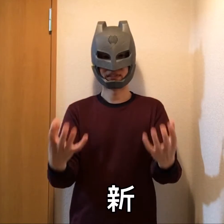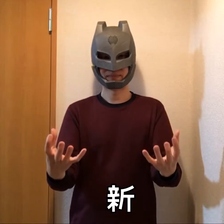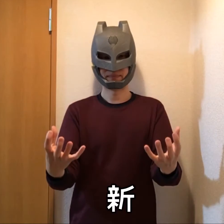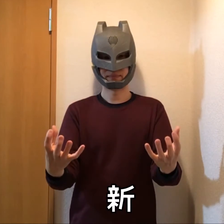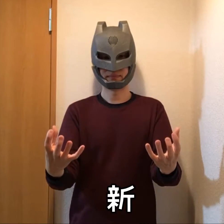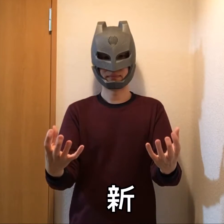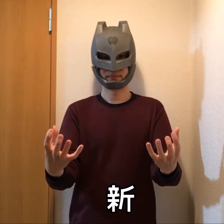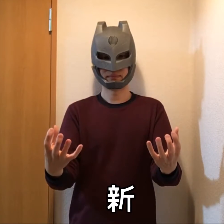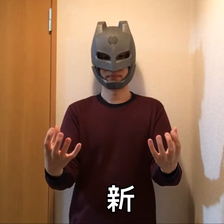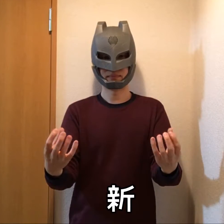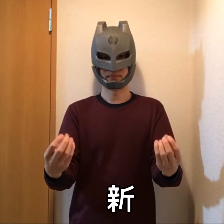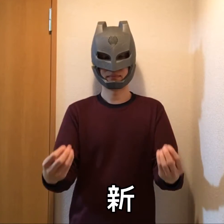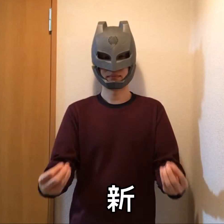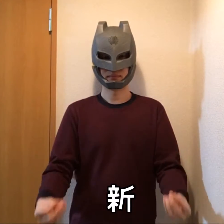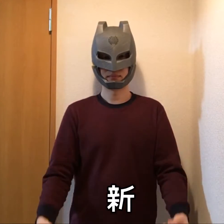New